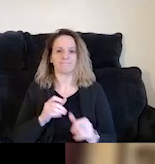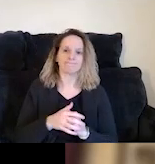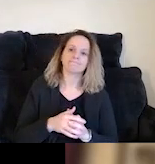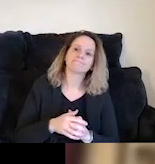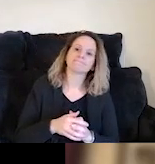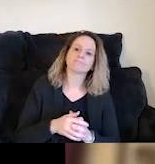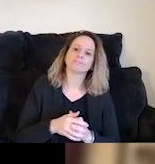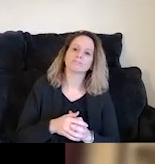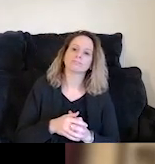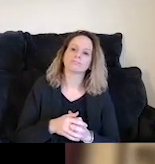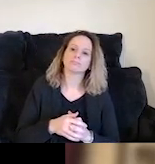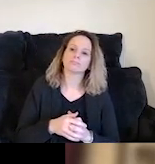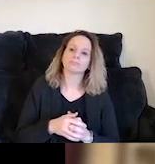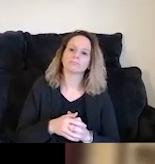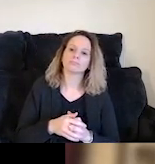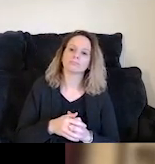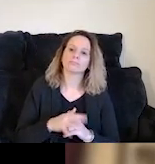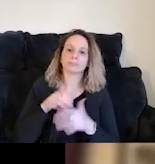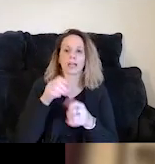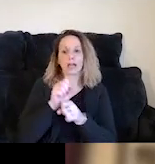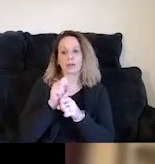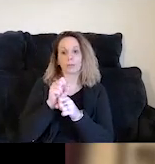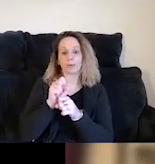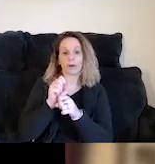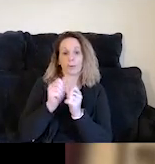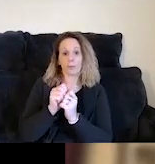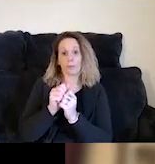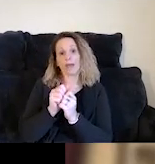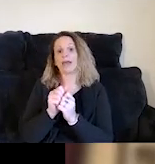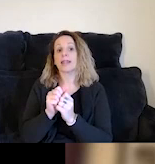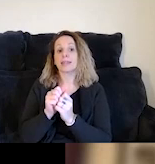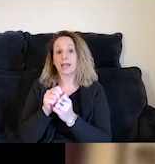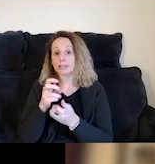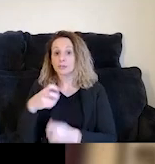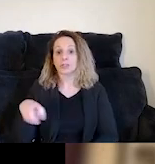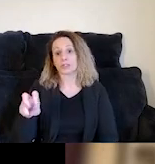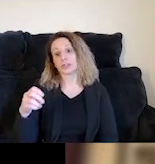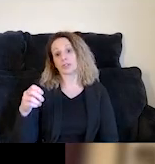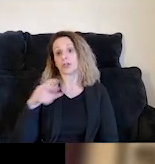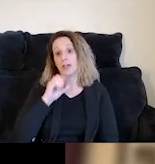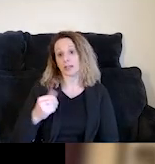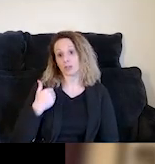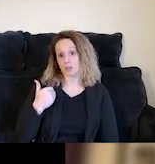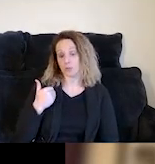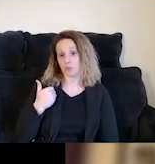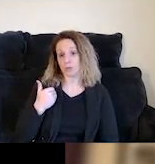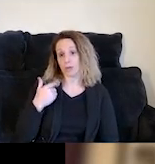So, how does our work with TAY look like? Whether we're working with young women or young men,